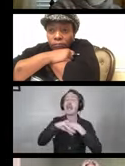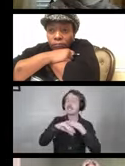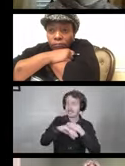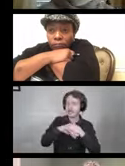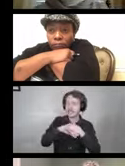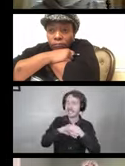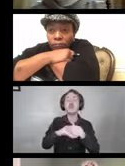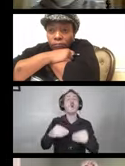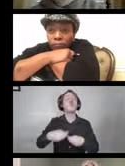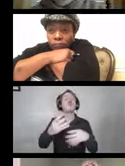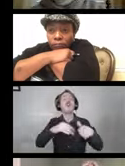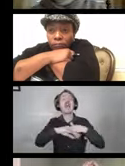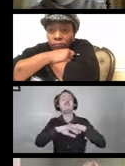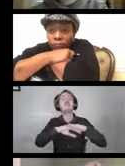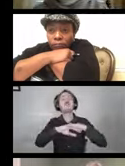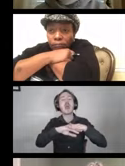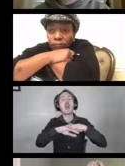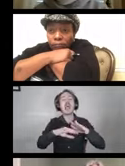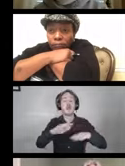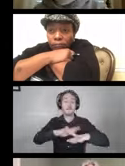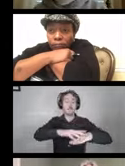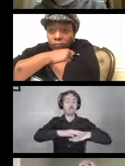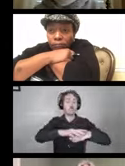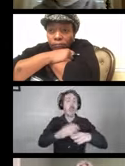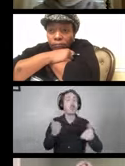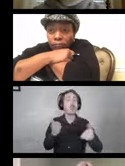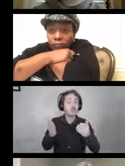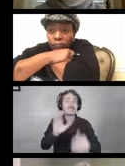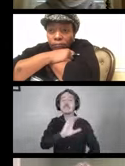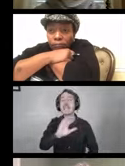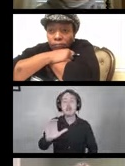captioning services, described media services,